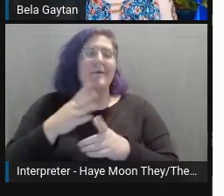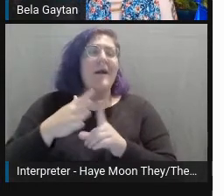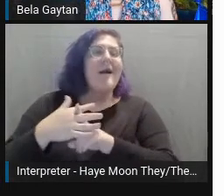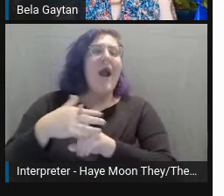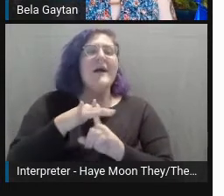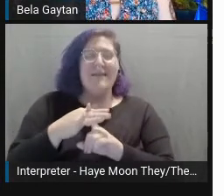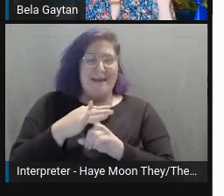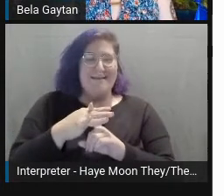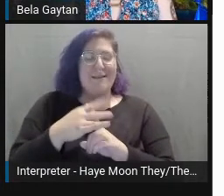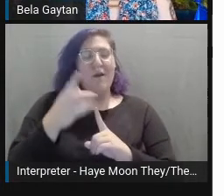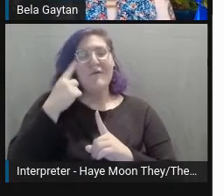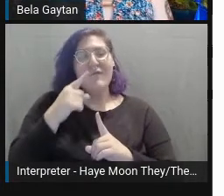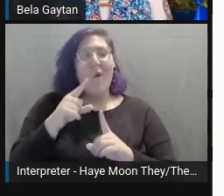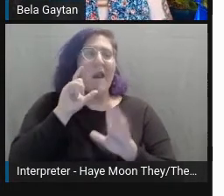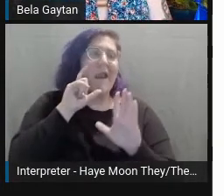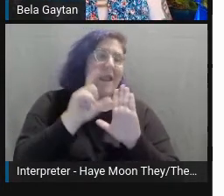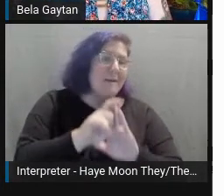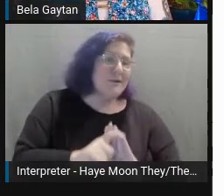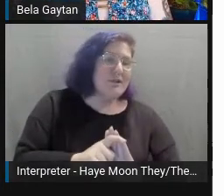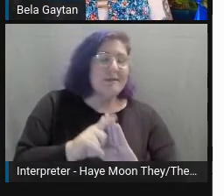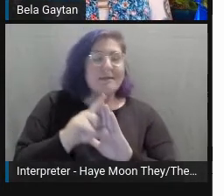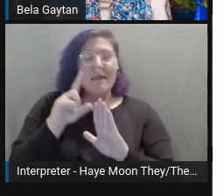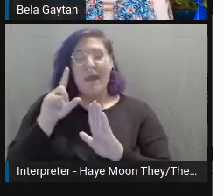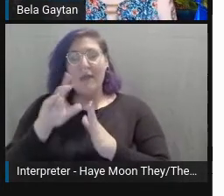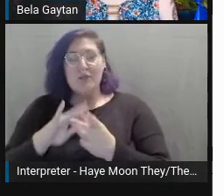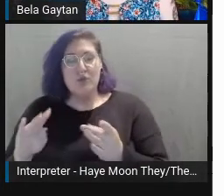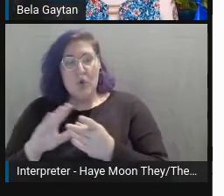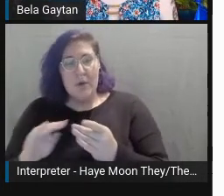abbreviations, and terms that may not be well-known by all.